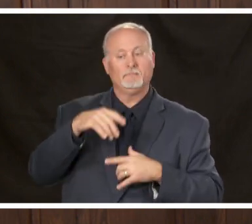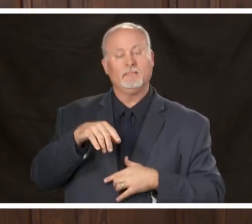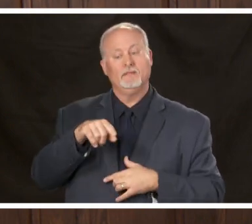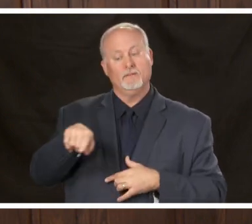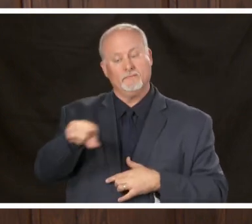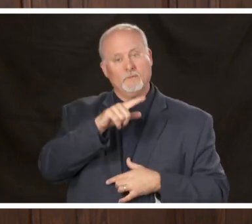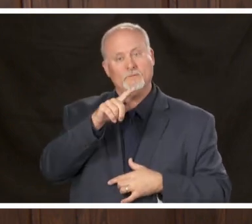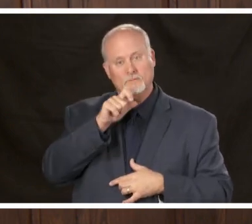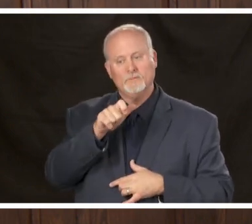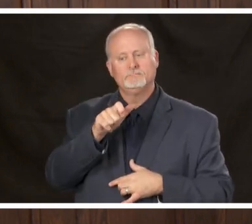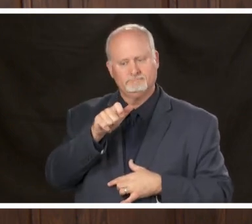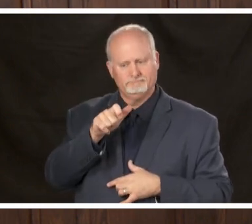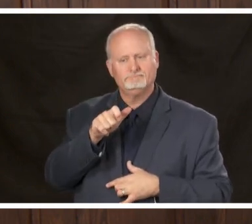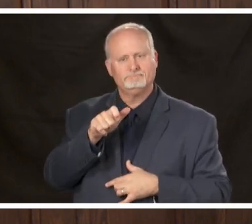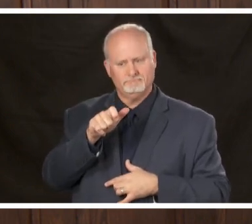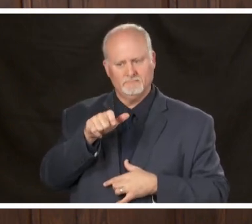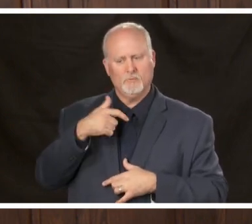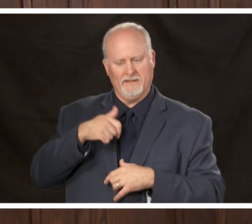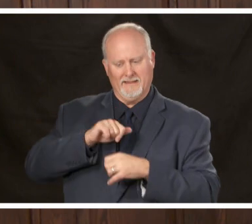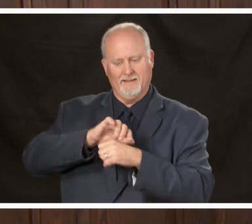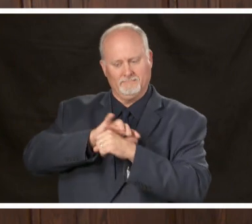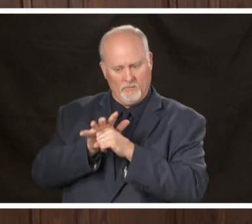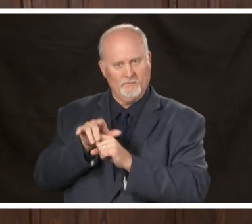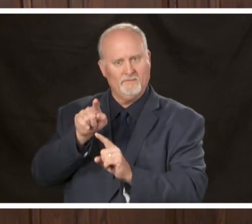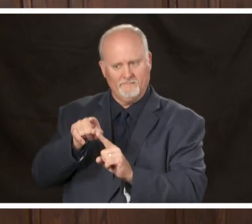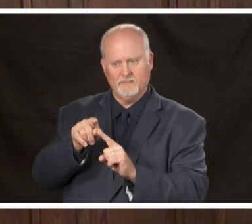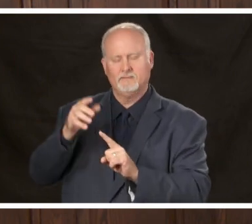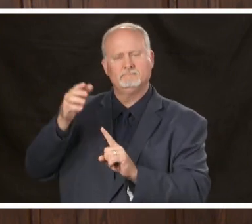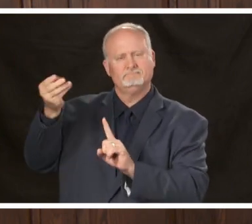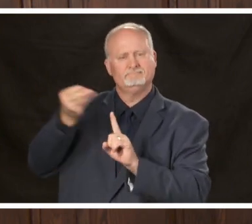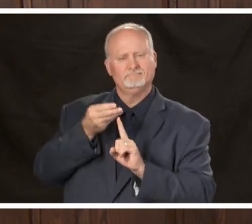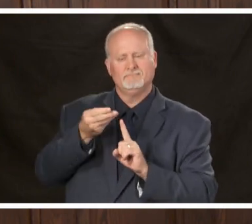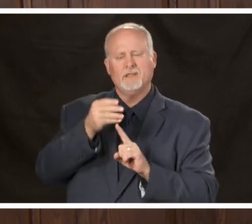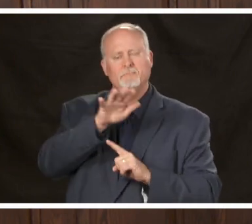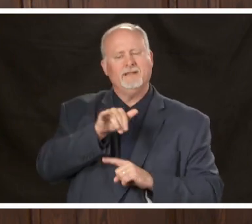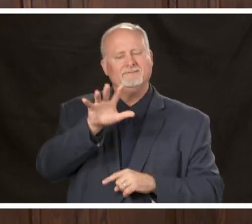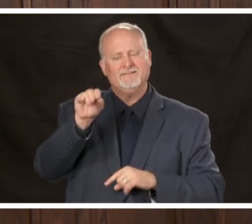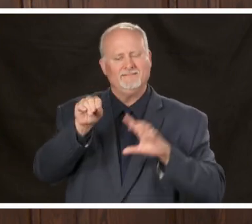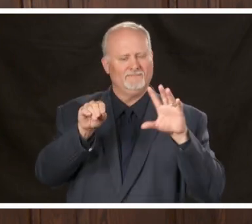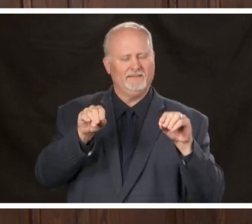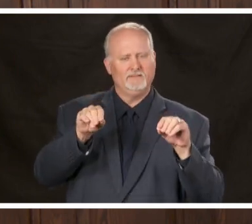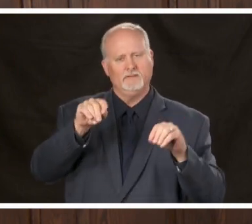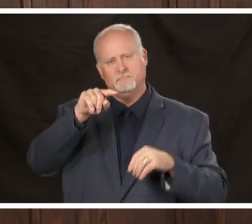demographic information it's roughly 50/50 between white and black and of